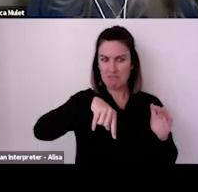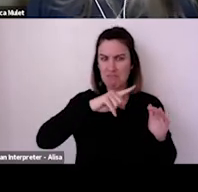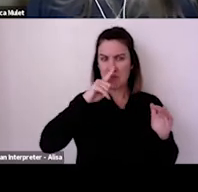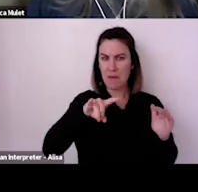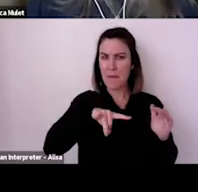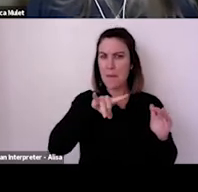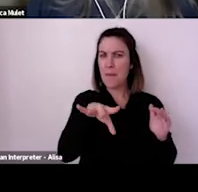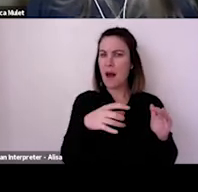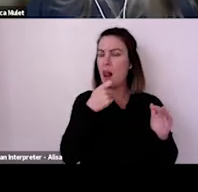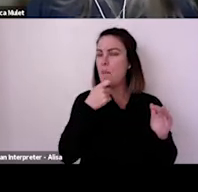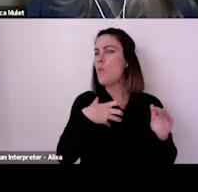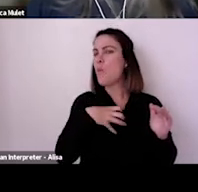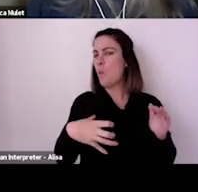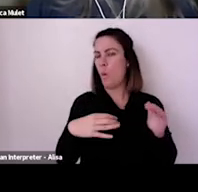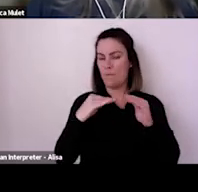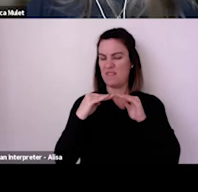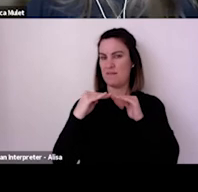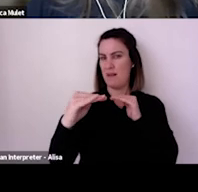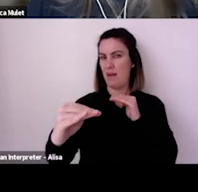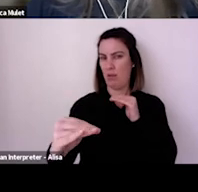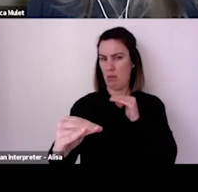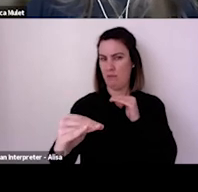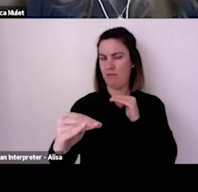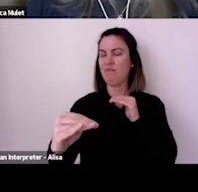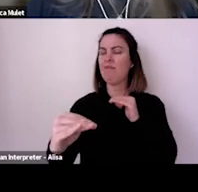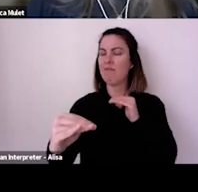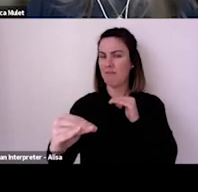We've also been doing some work again around digital on access and inclusion in the digital